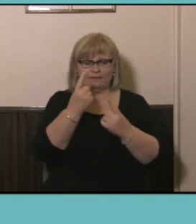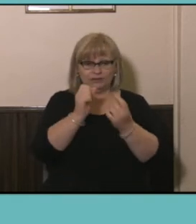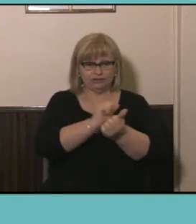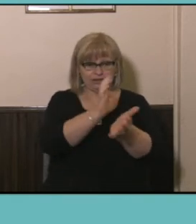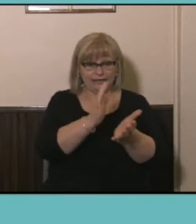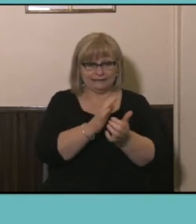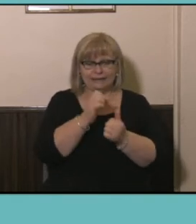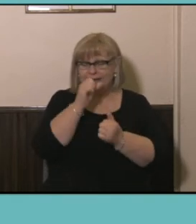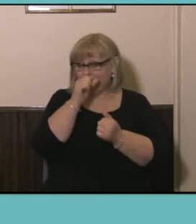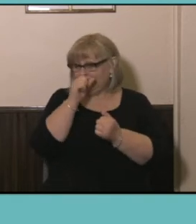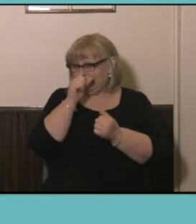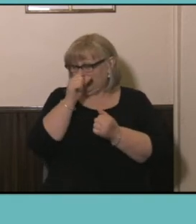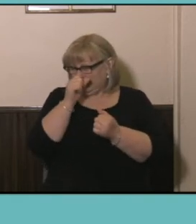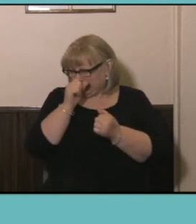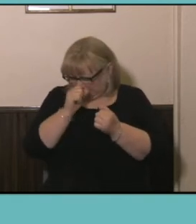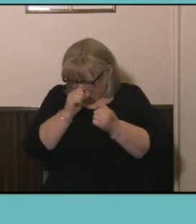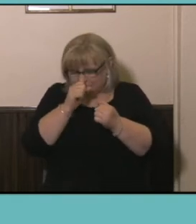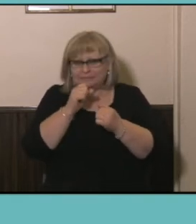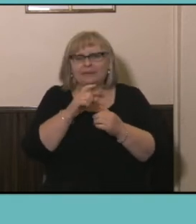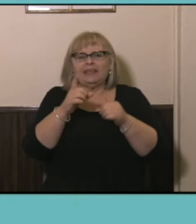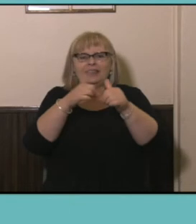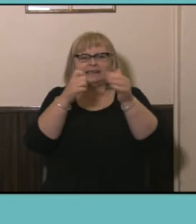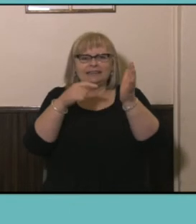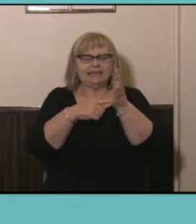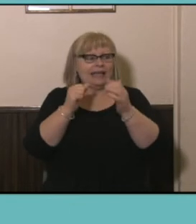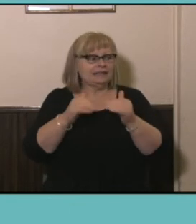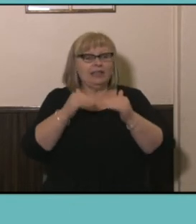highest median income of all States and Territories in Australia, you know we